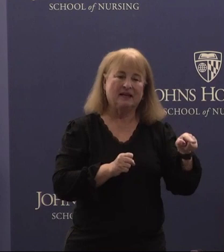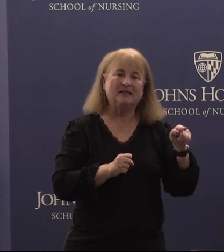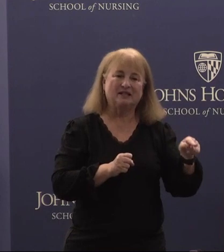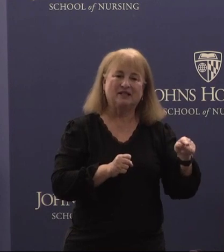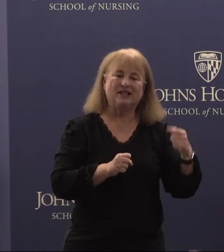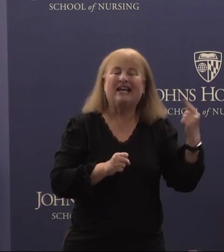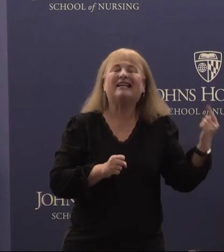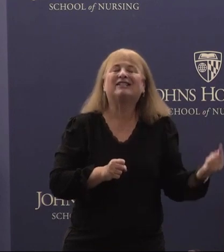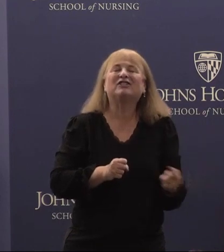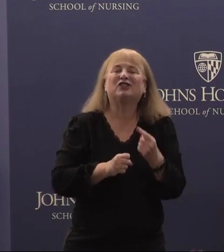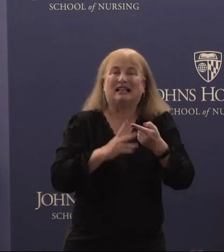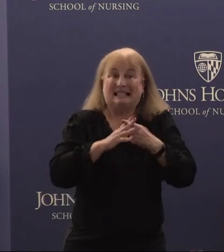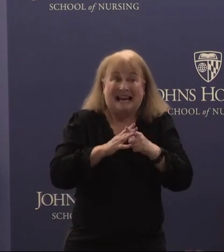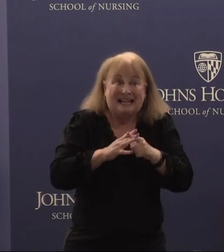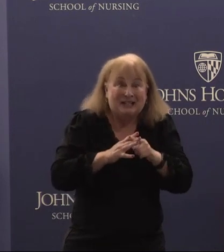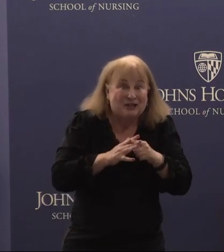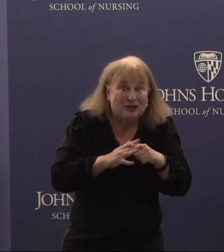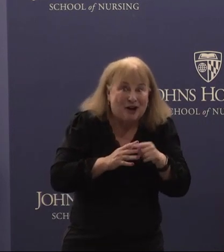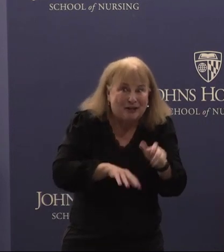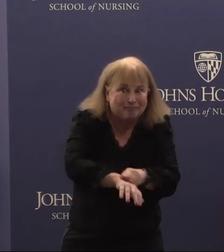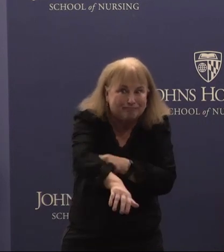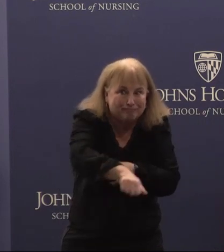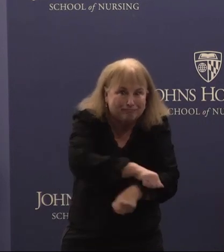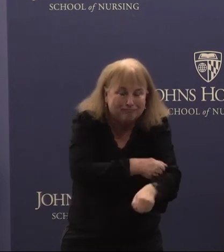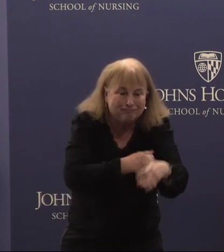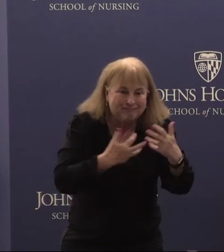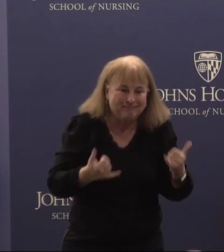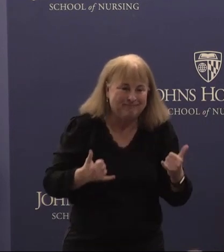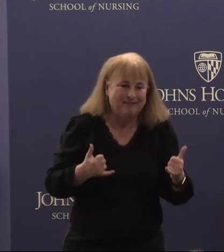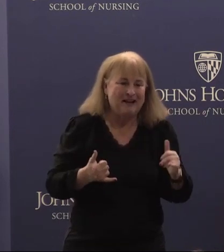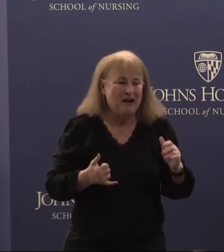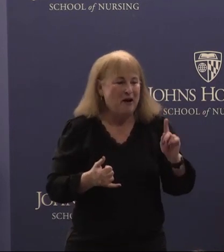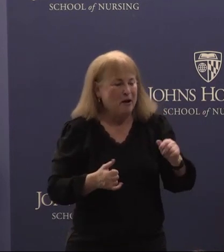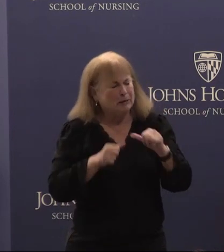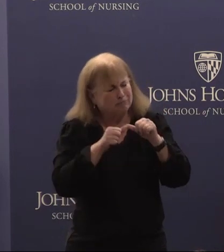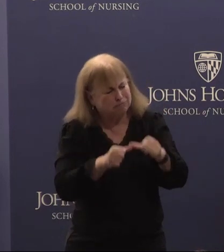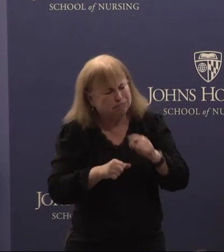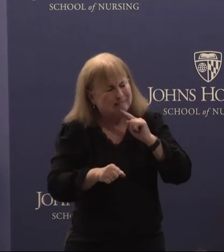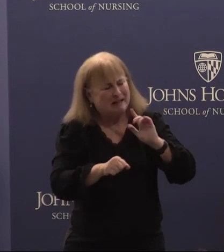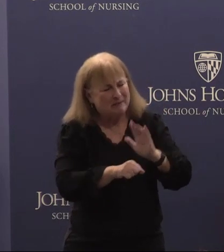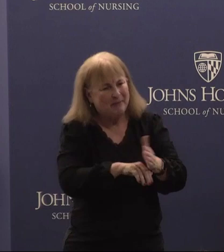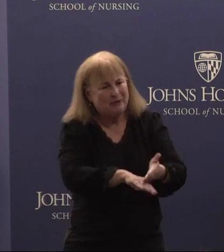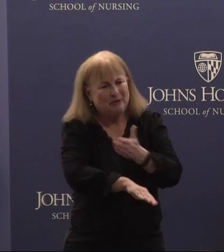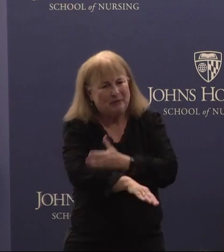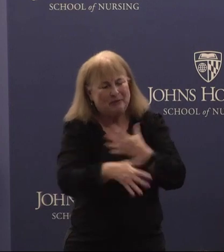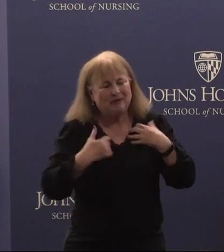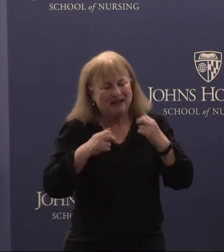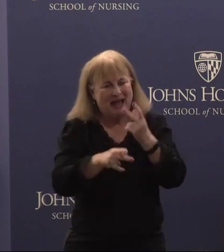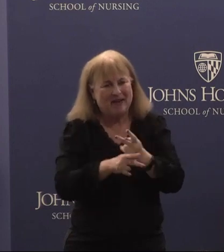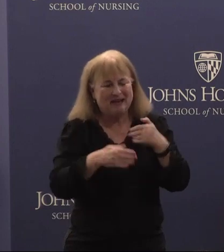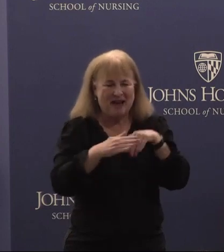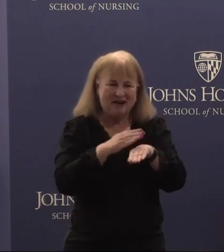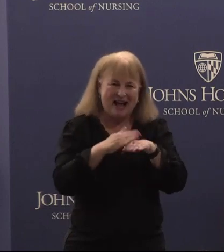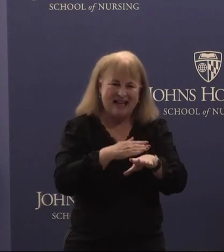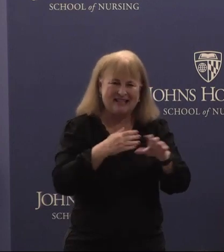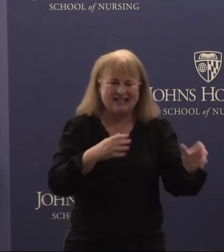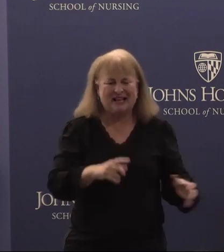just getting started. Her unwavering commitment to improving health care access and championing,